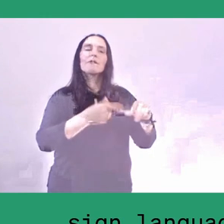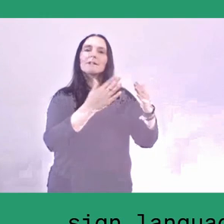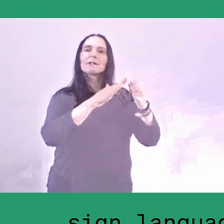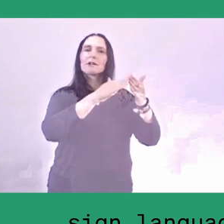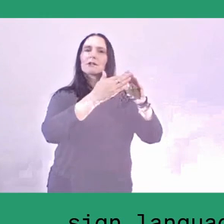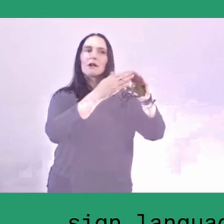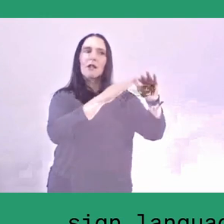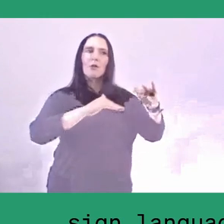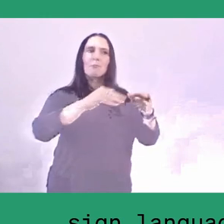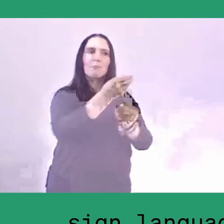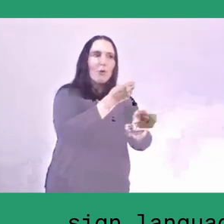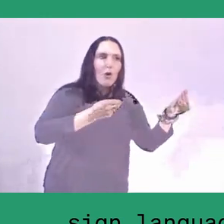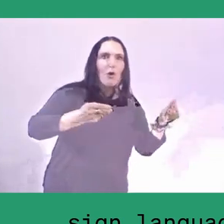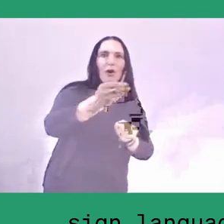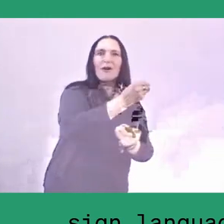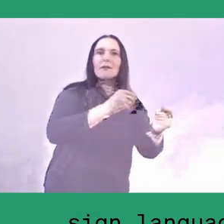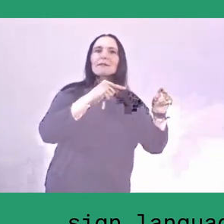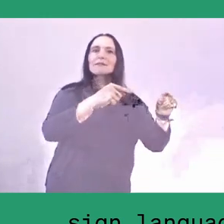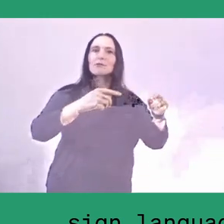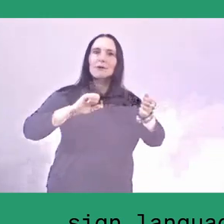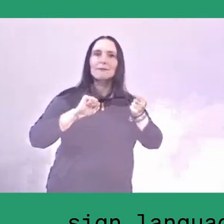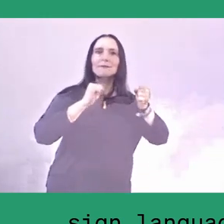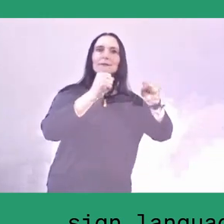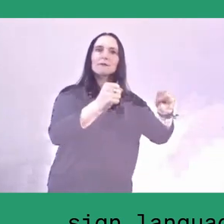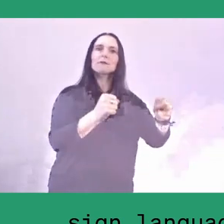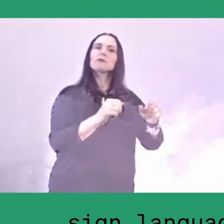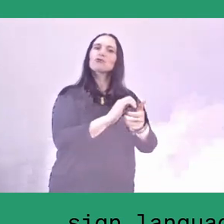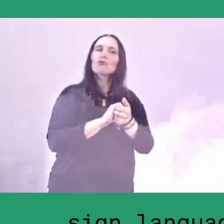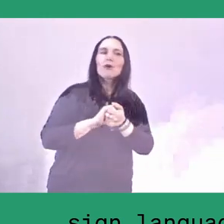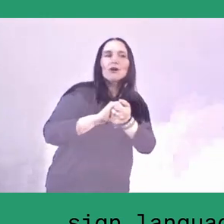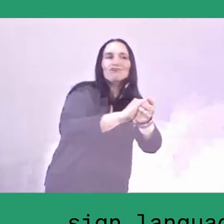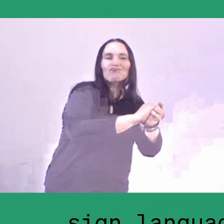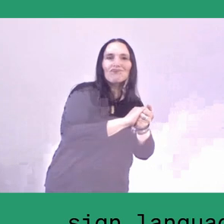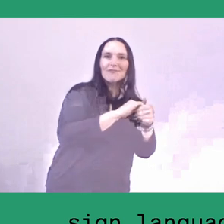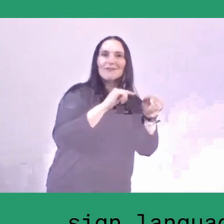to continue being active in a harmonious way.